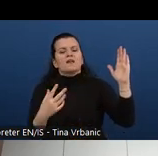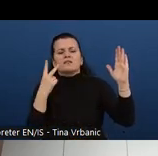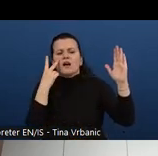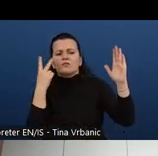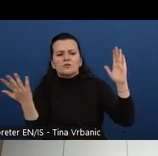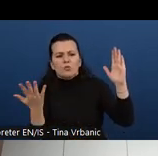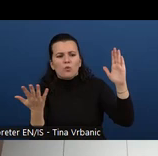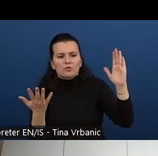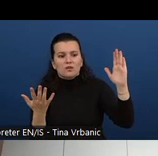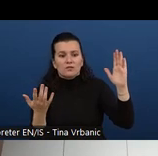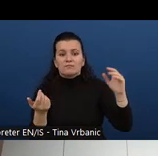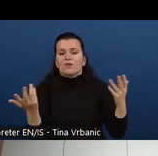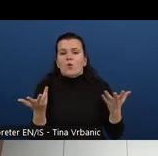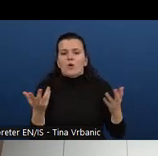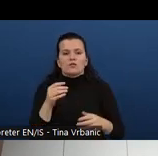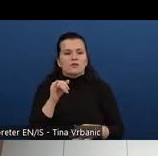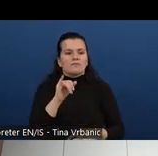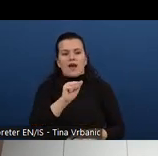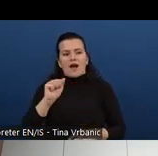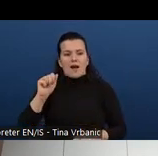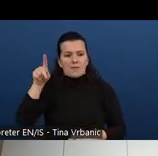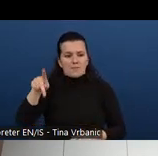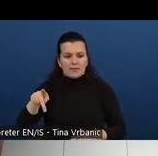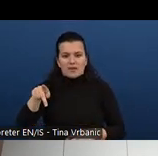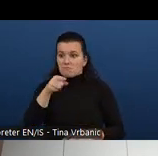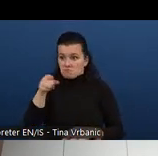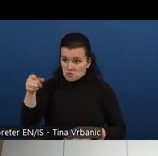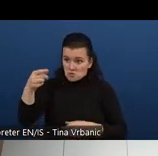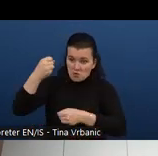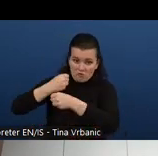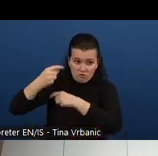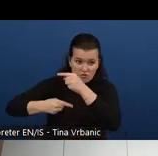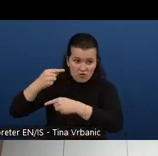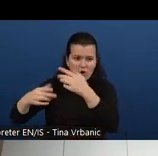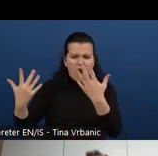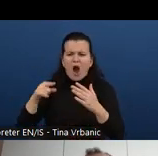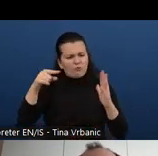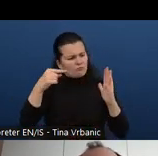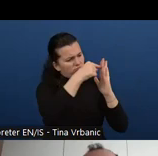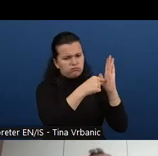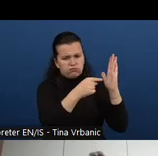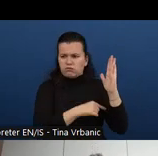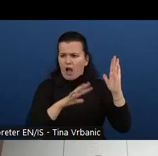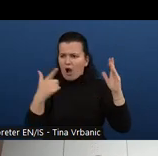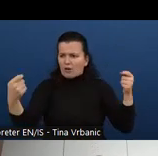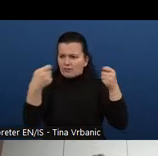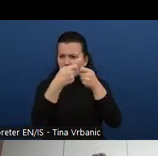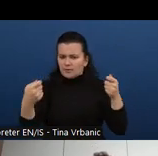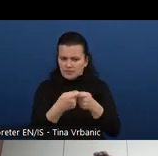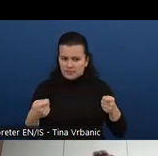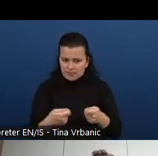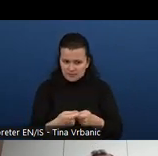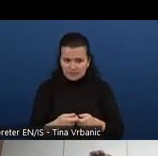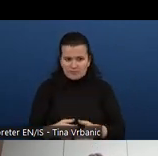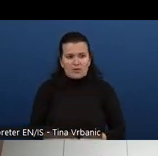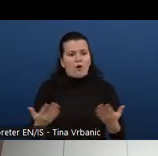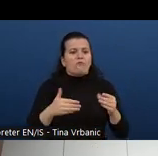to IAAP bodies of knowledge, what are out of scope or what's something that we could